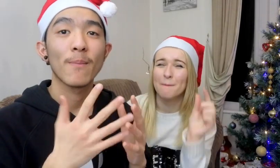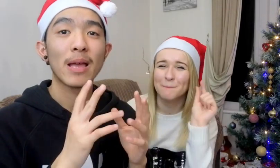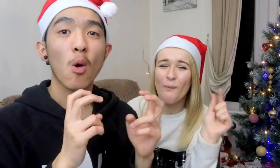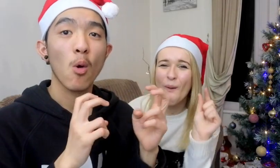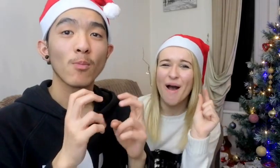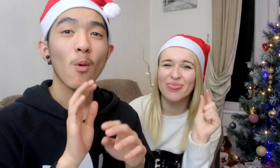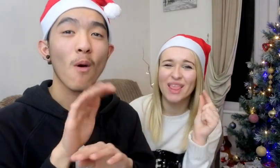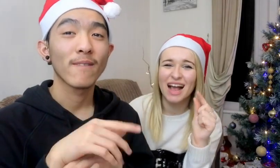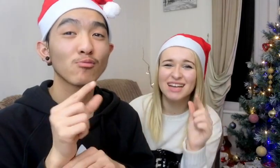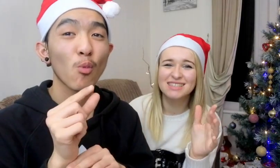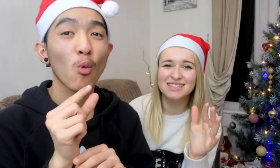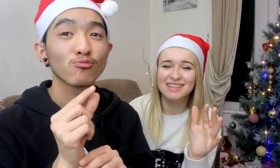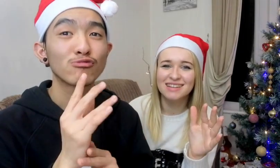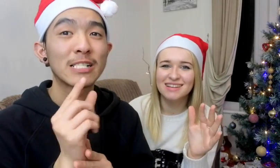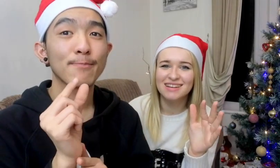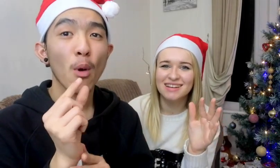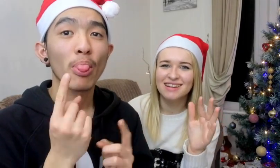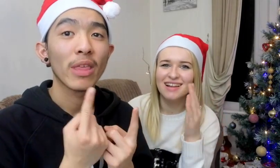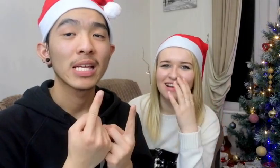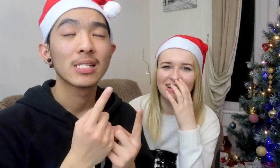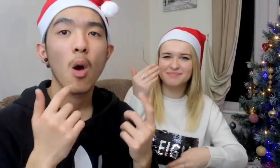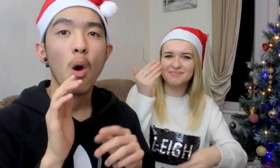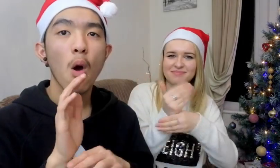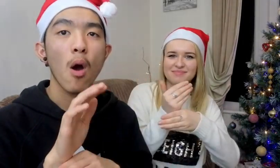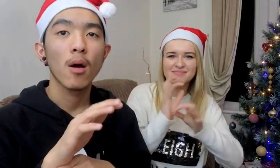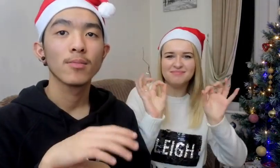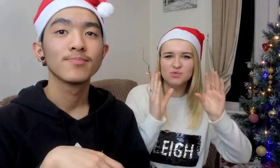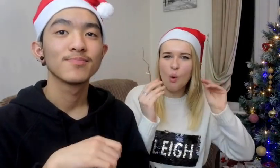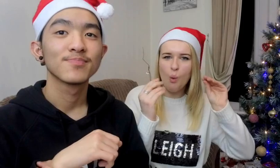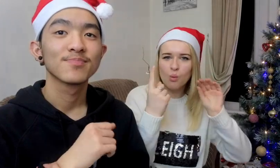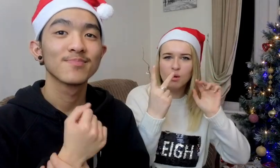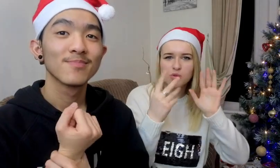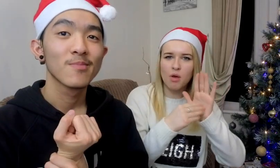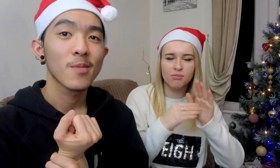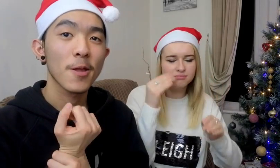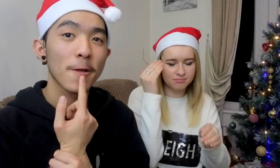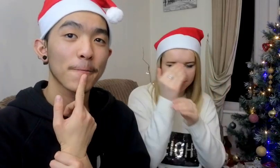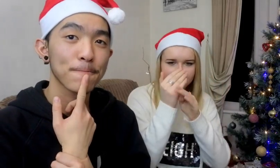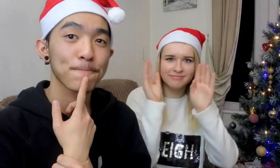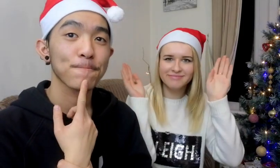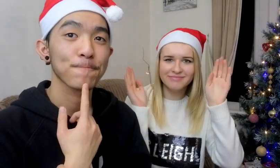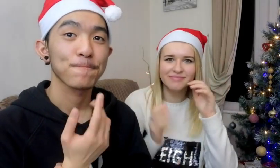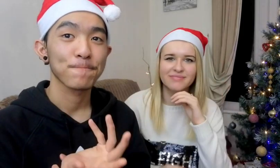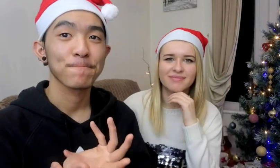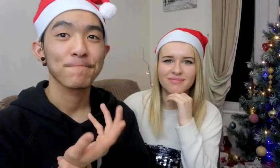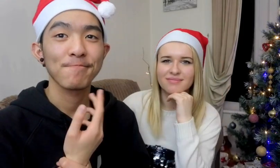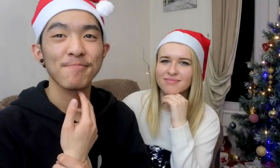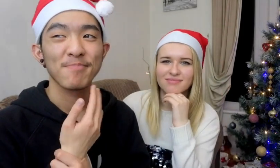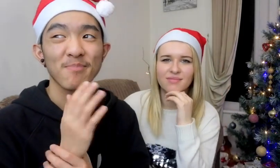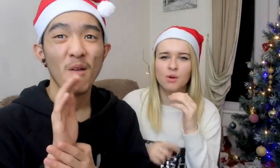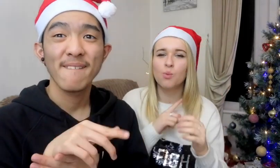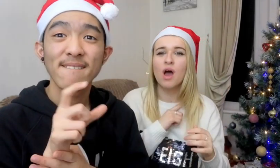We had arguing over a really small thing! We don't talk to each other for 1 - 2 months over taking ugly pictures